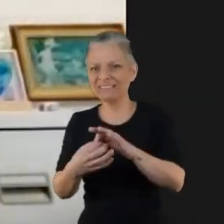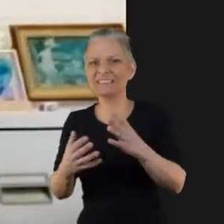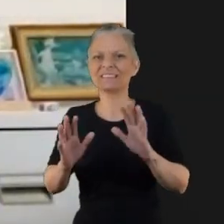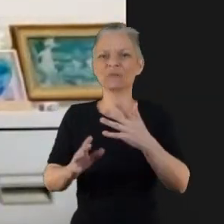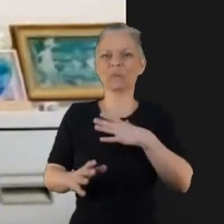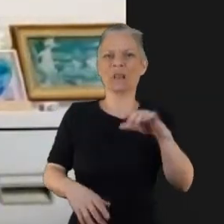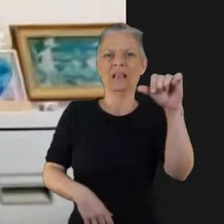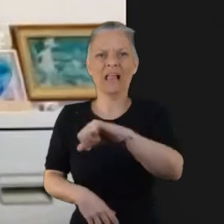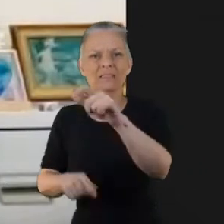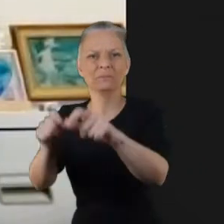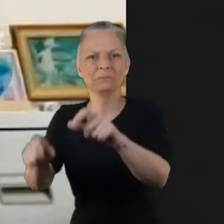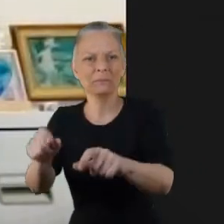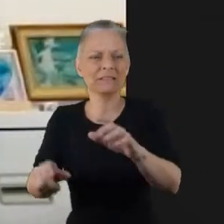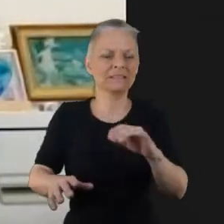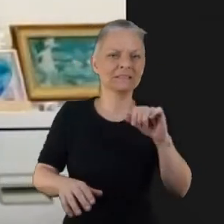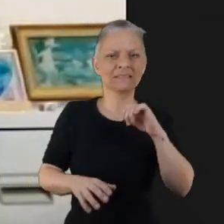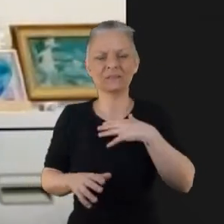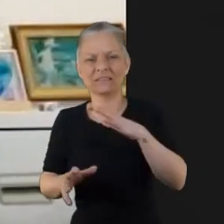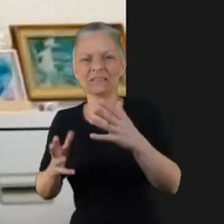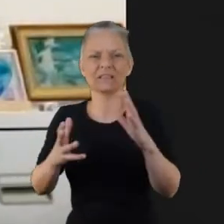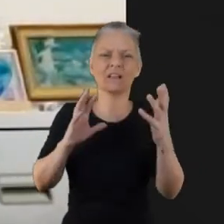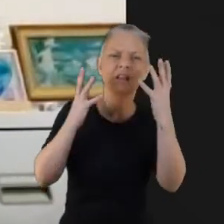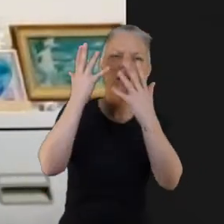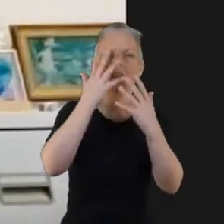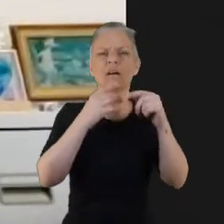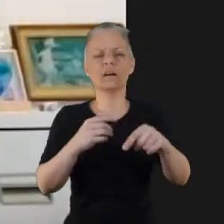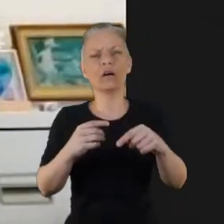And you know when you did the icebreakers at the beginning there was this lovely warmth